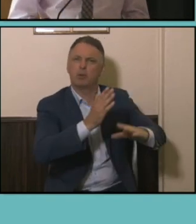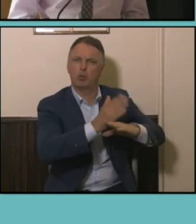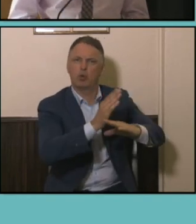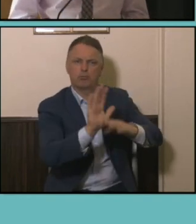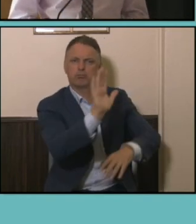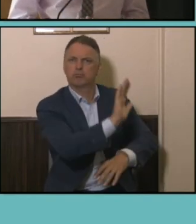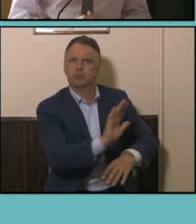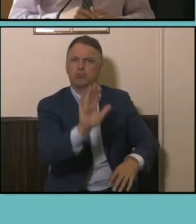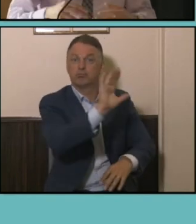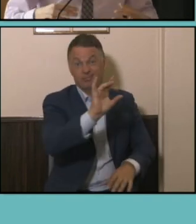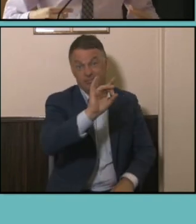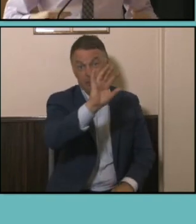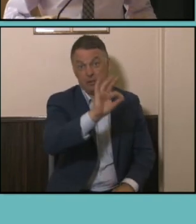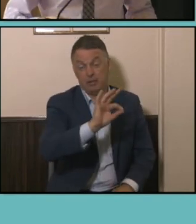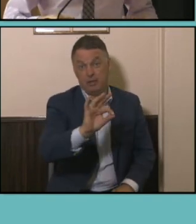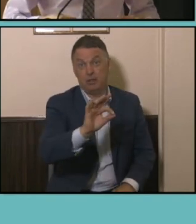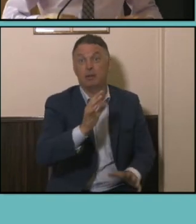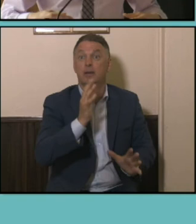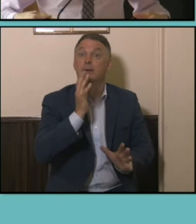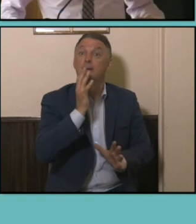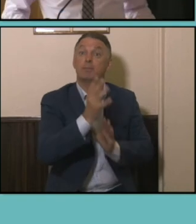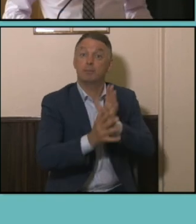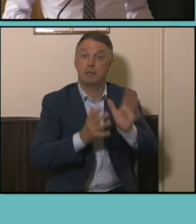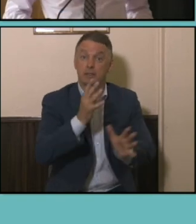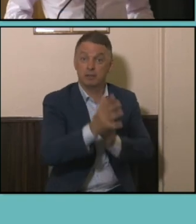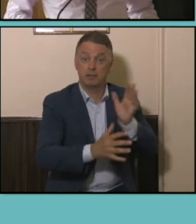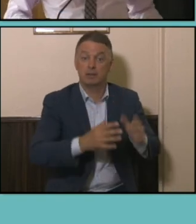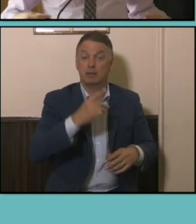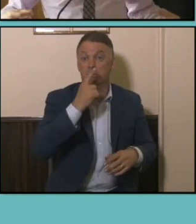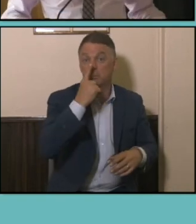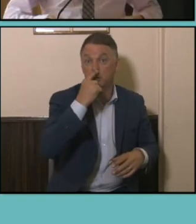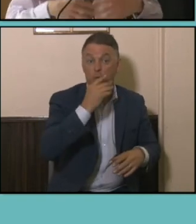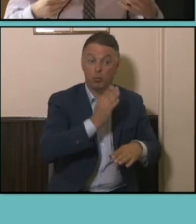think that that just goes to show the benefit that having a diverse group of